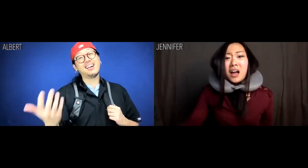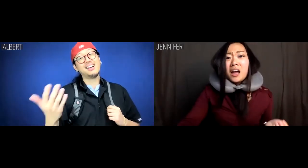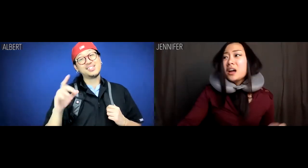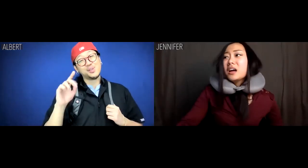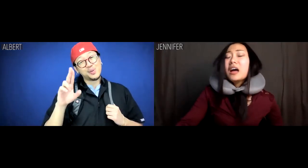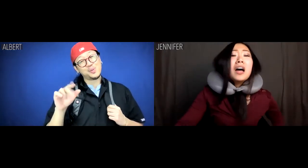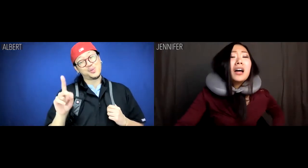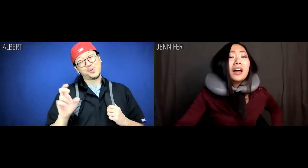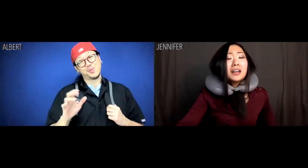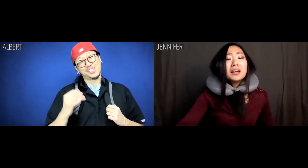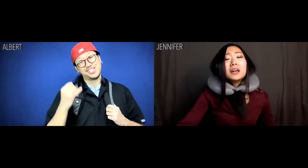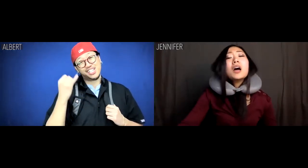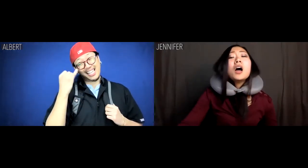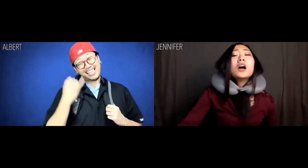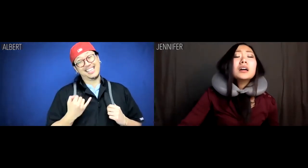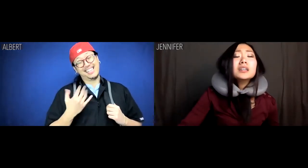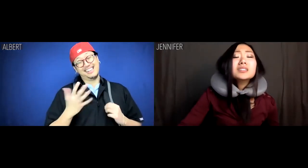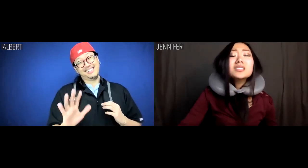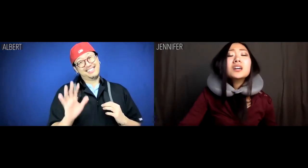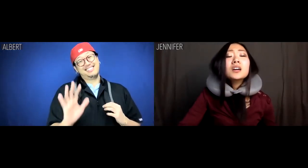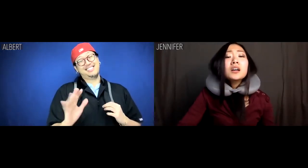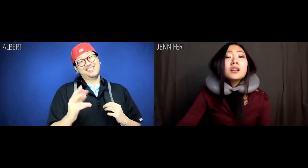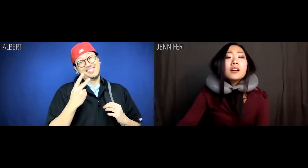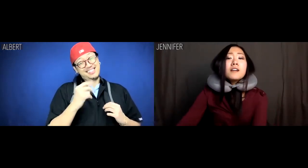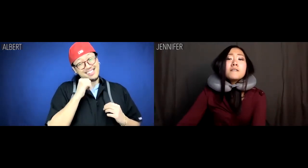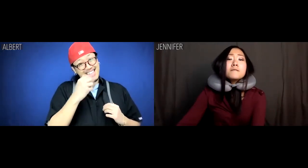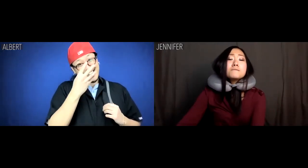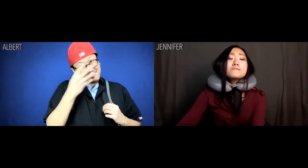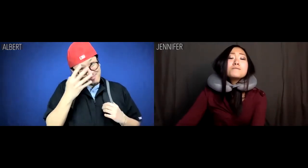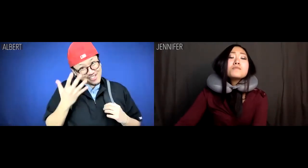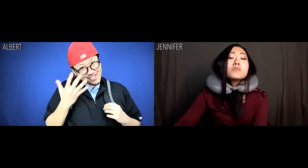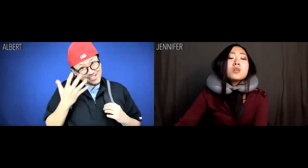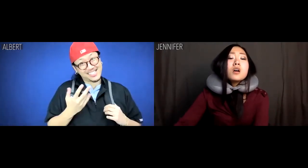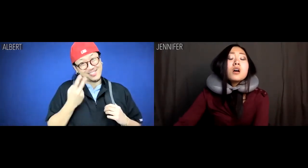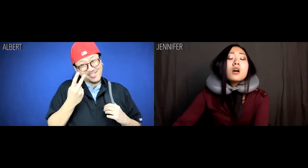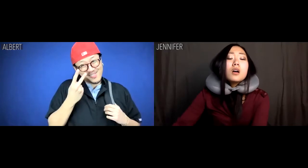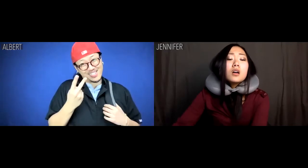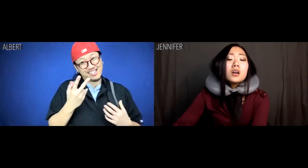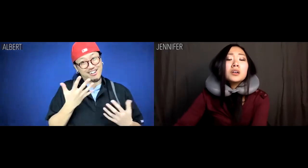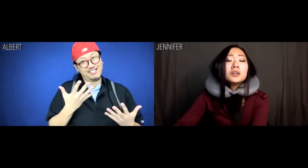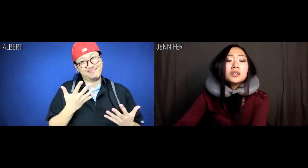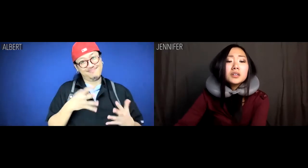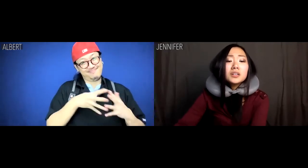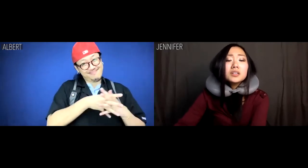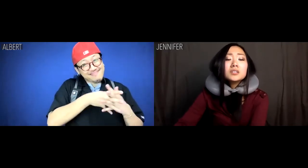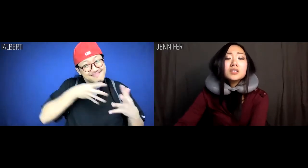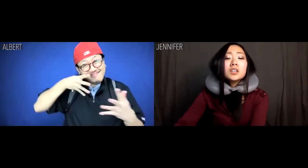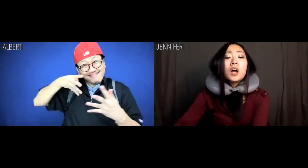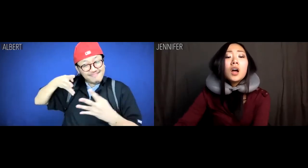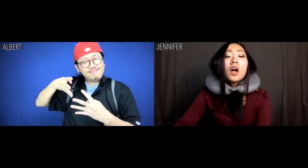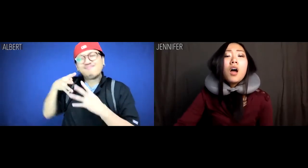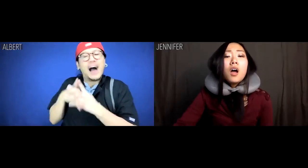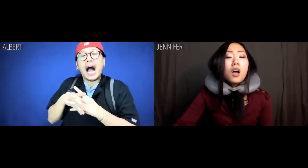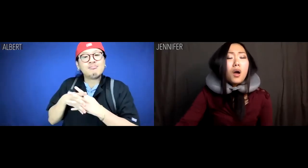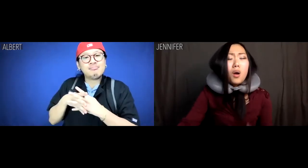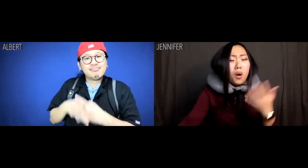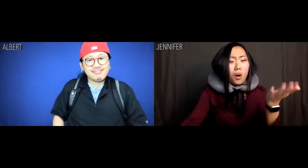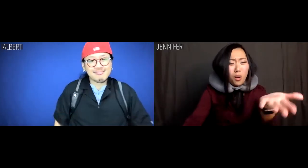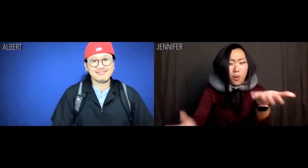Albert: Dude, Jen, we are not immigrants. We are expats.